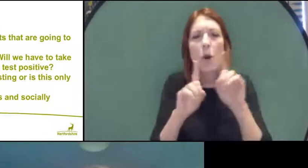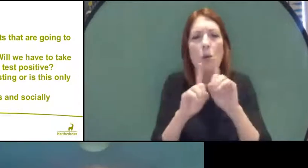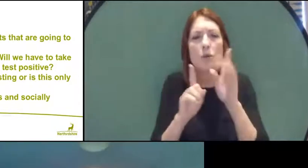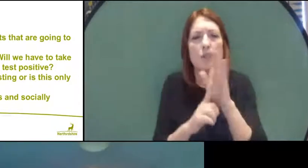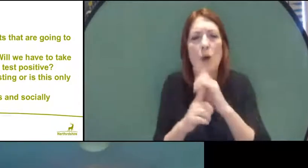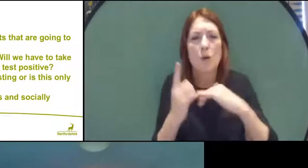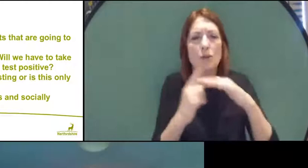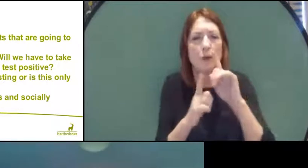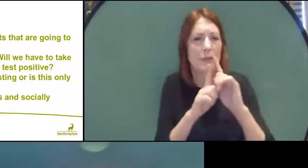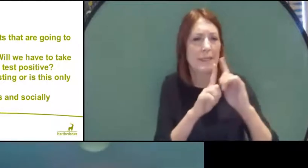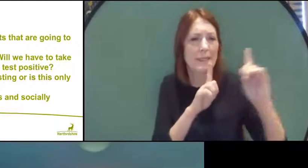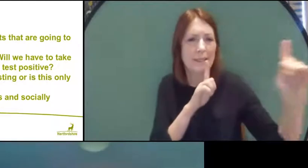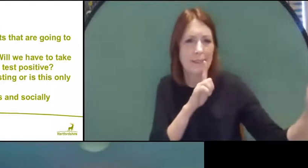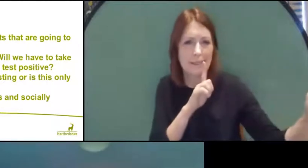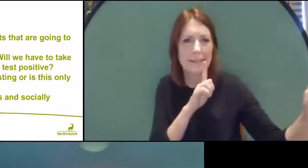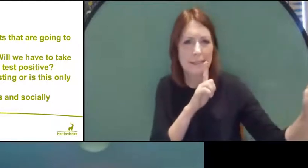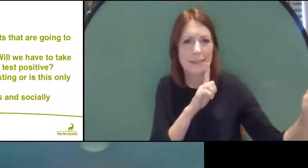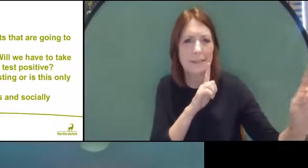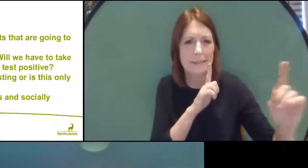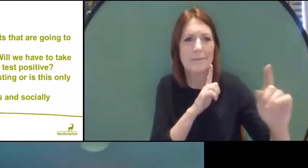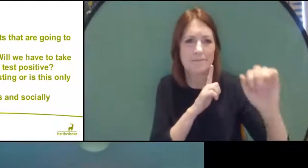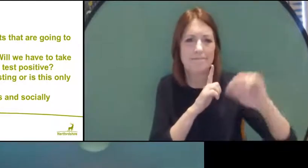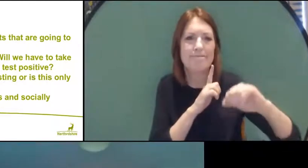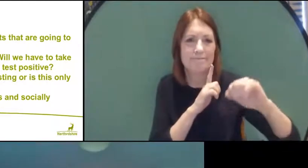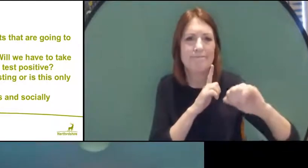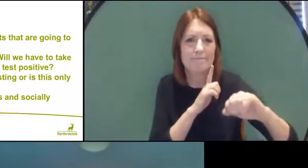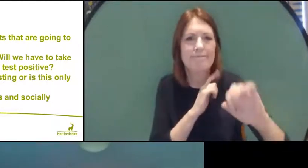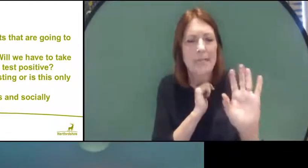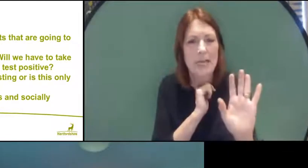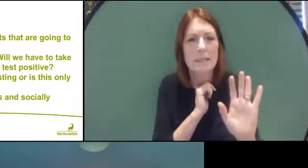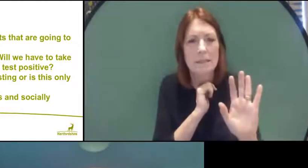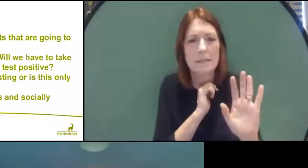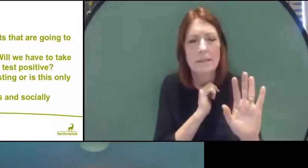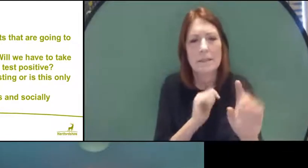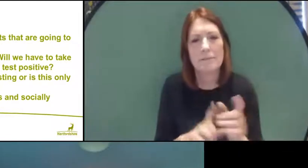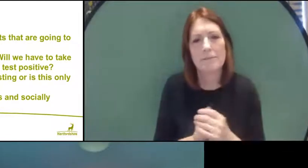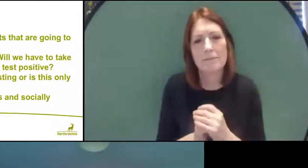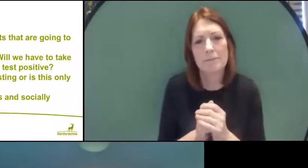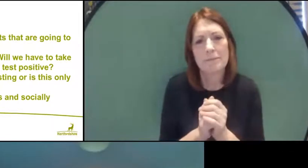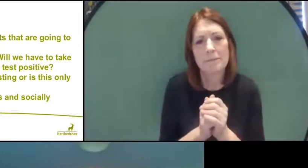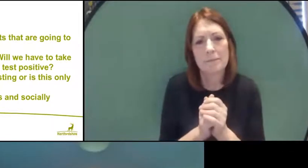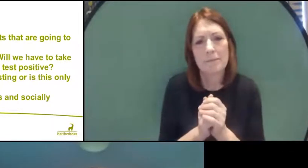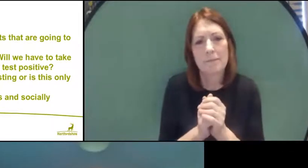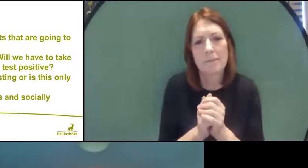please - let's just think of this, hopefully as I said earlier we're optimistically looking